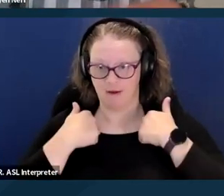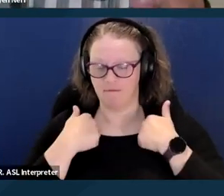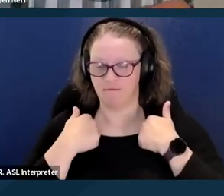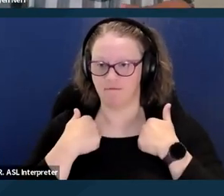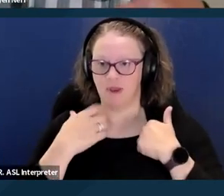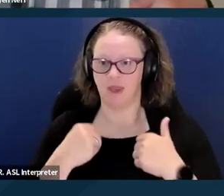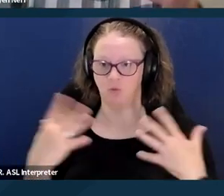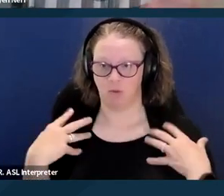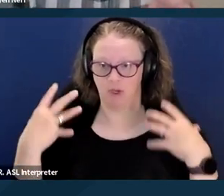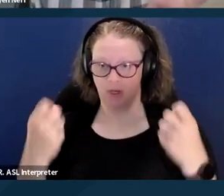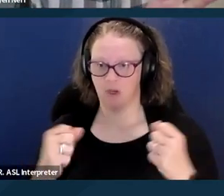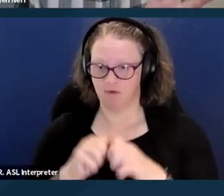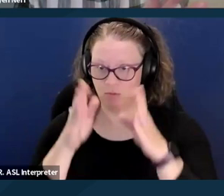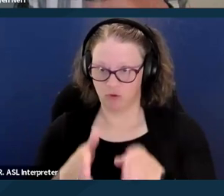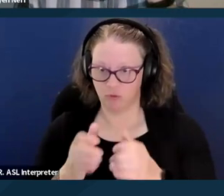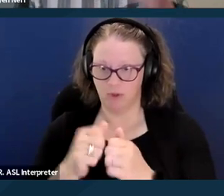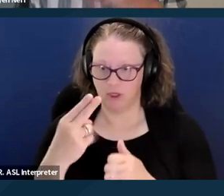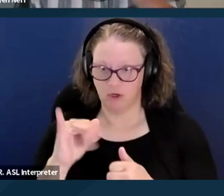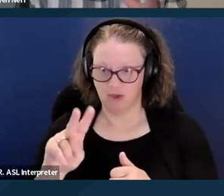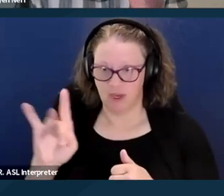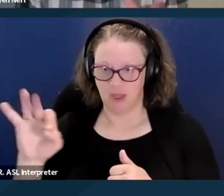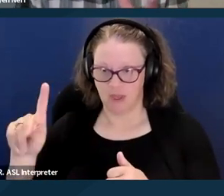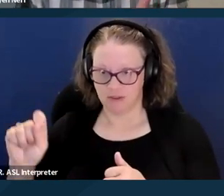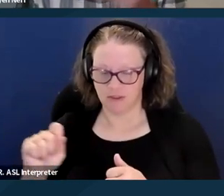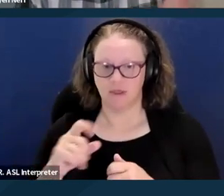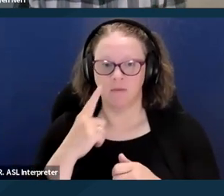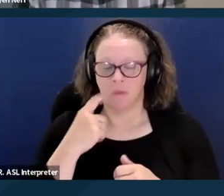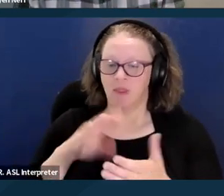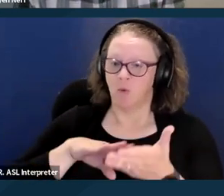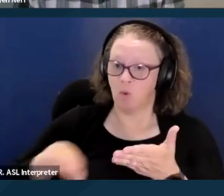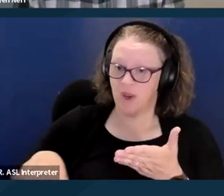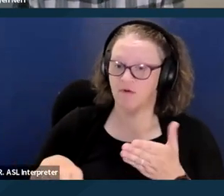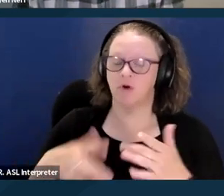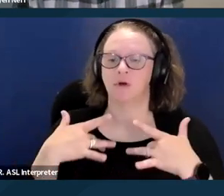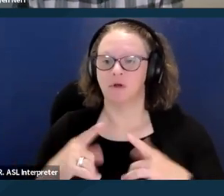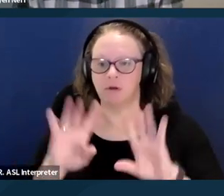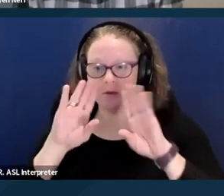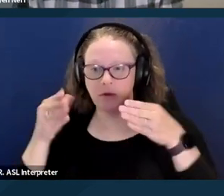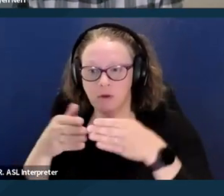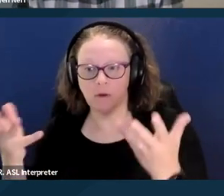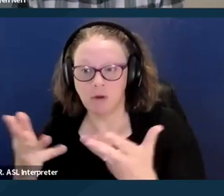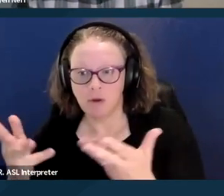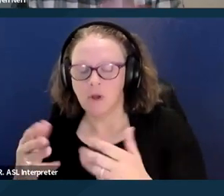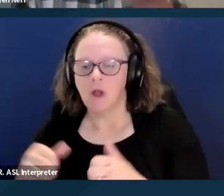The waiver is also designed to really try to target underserved populations of people who are HIV positive,